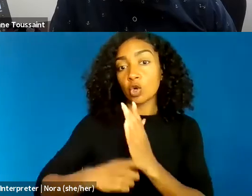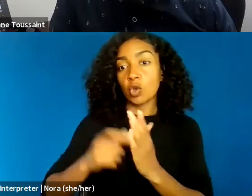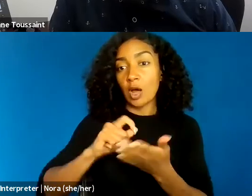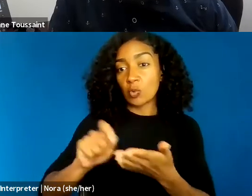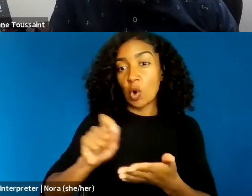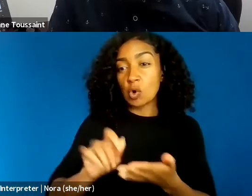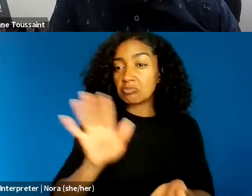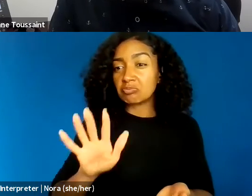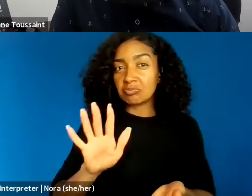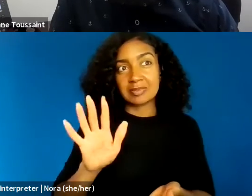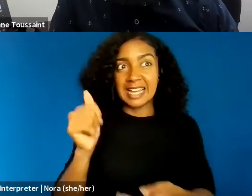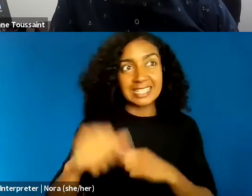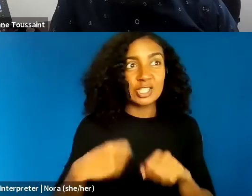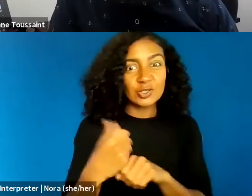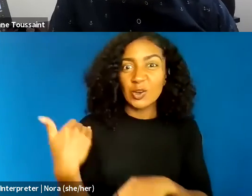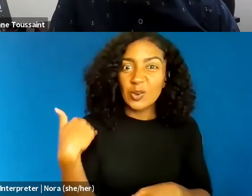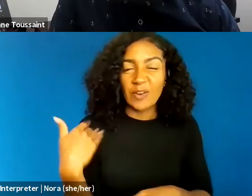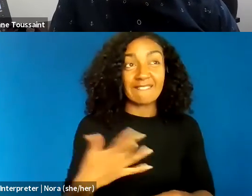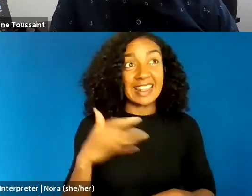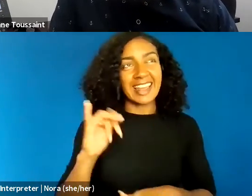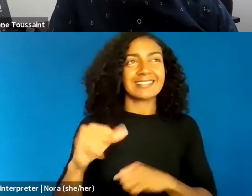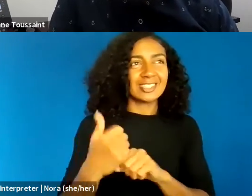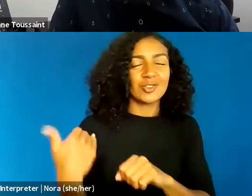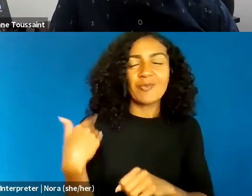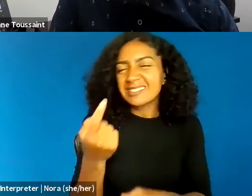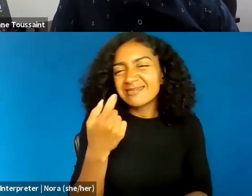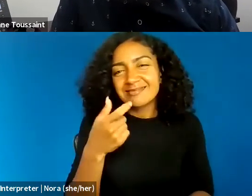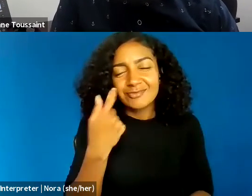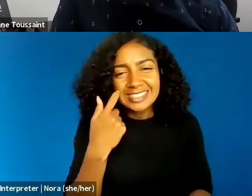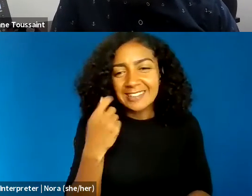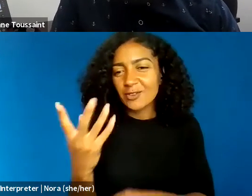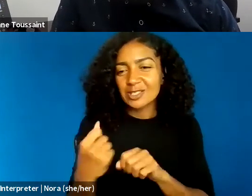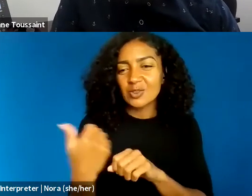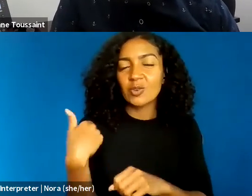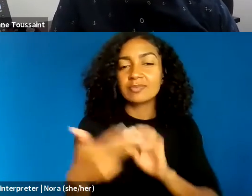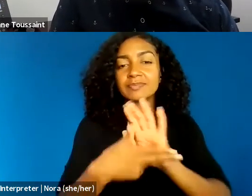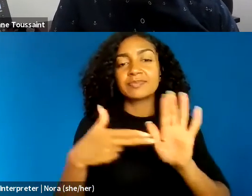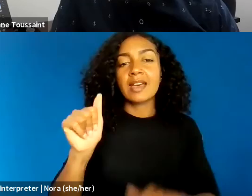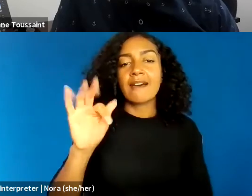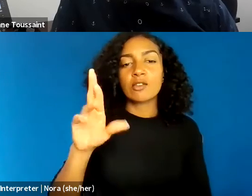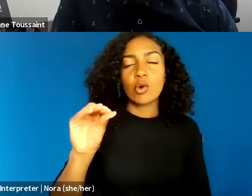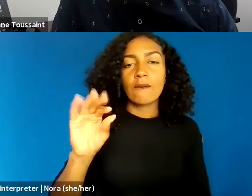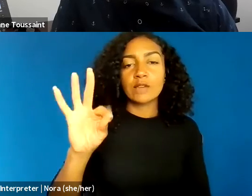I guess it was just a few years ago, titled Afrofuturism, Critical Race Theory, and Policing in the Year 2044.